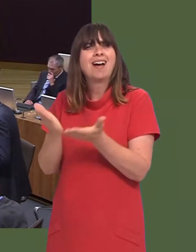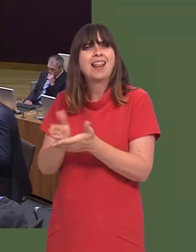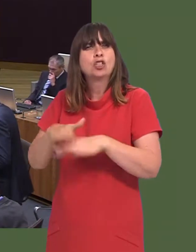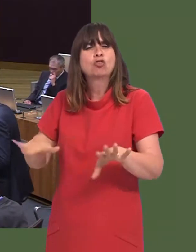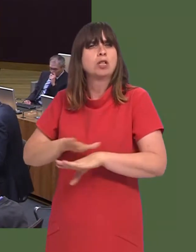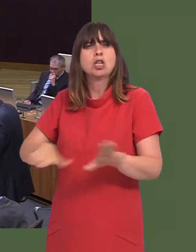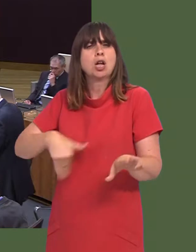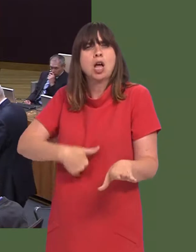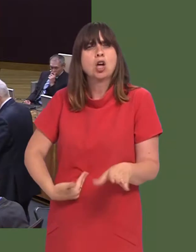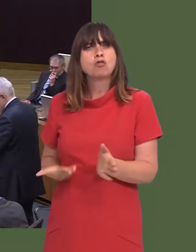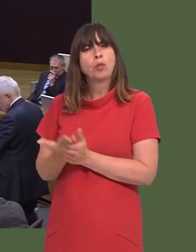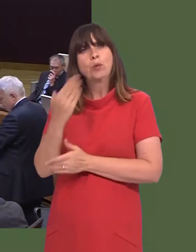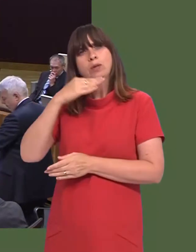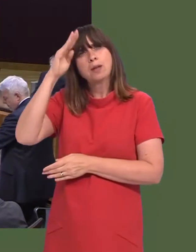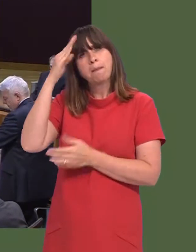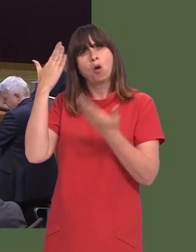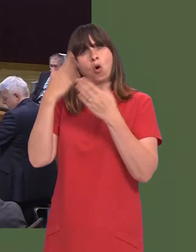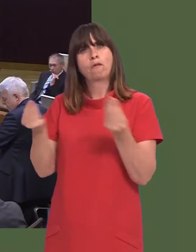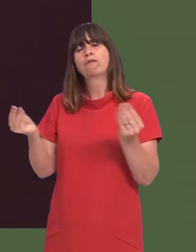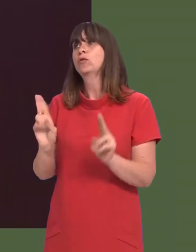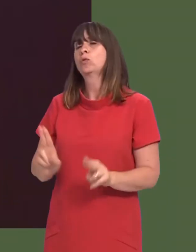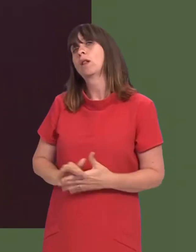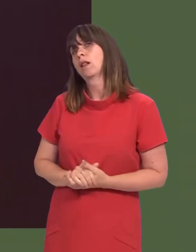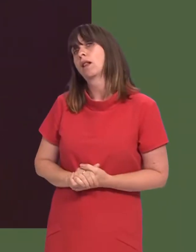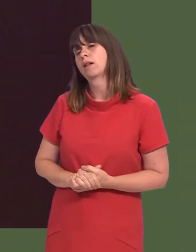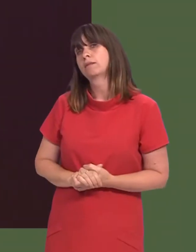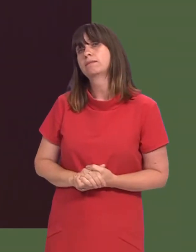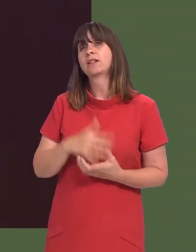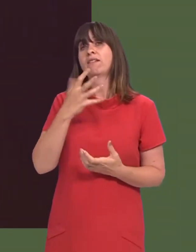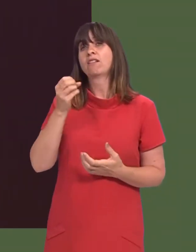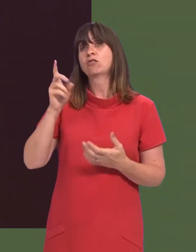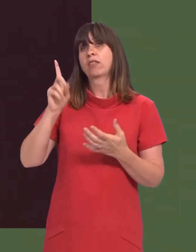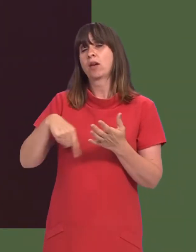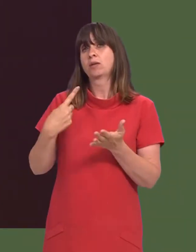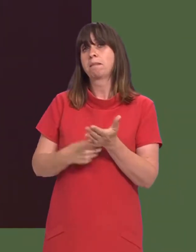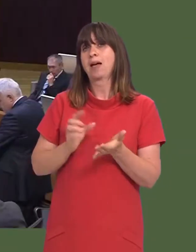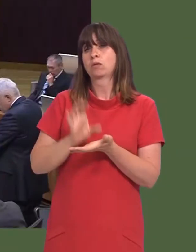in the Cynon Valley do not go hungry during school holidays? OAQ(5)0715(FM) Carwyn Jones: Weíre providing £500,000 for